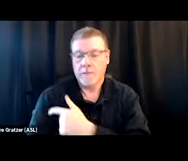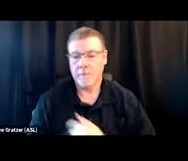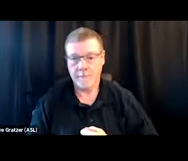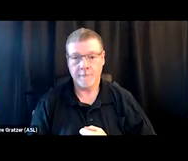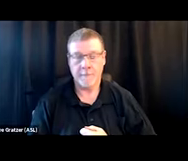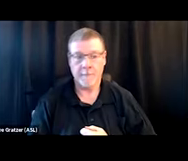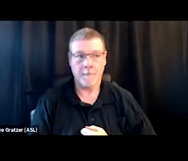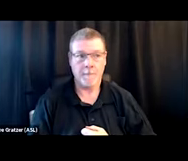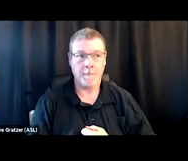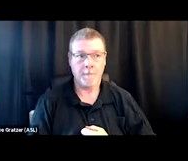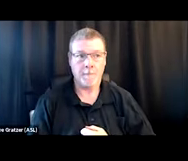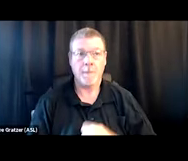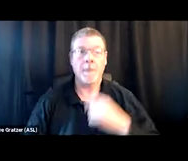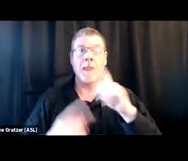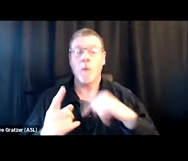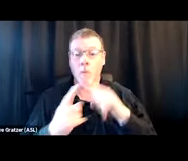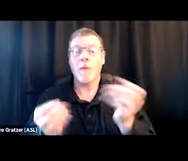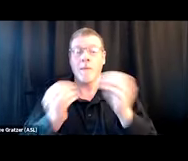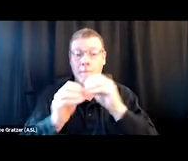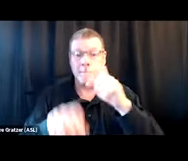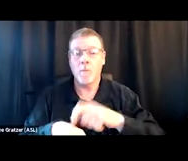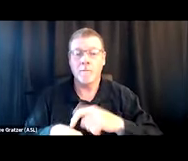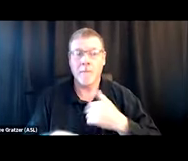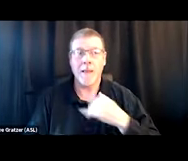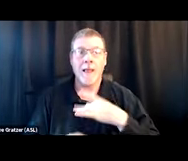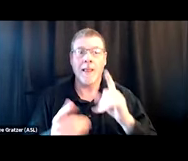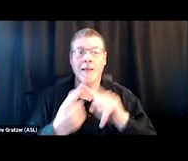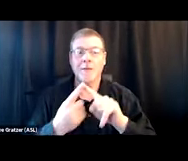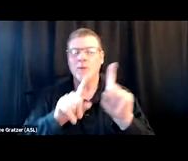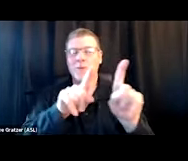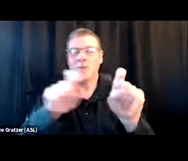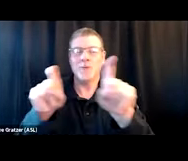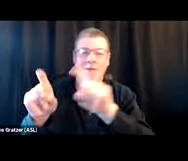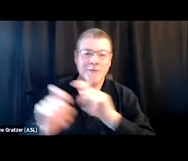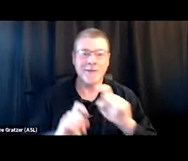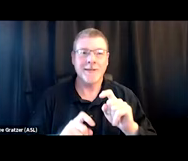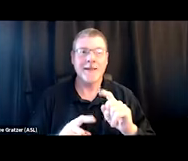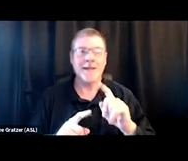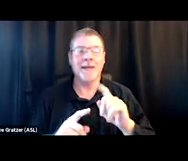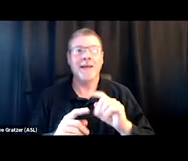When there's more time, I like to ask some rhetorical questions. Usually I like to ask at the top,